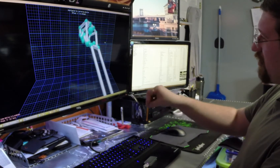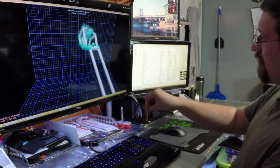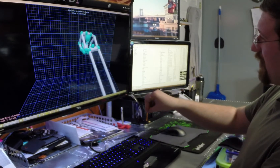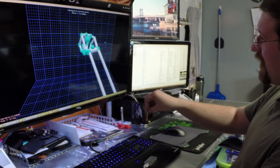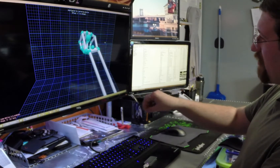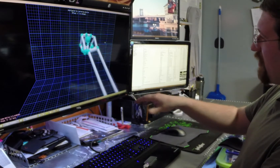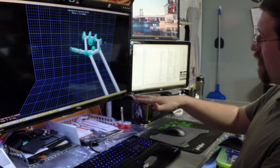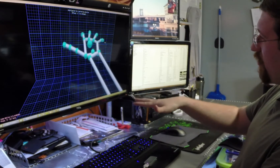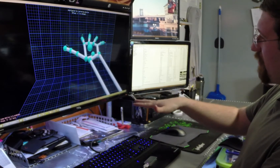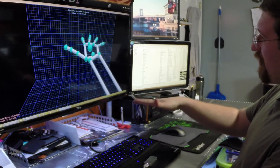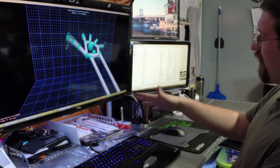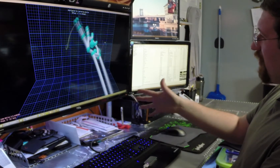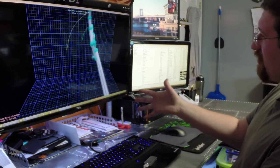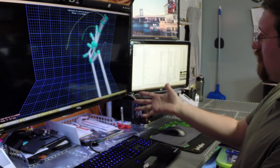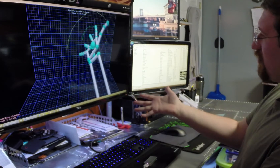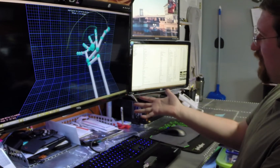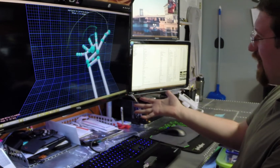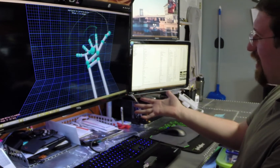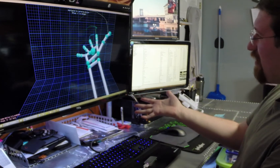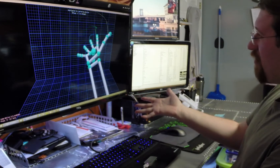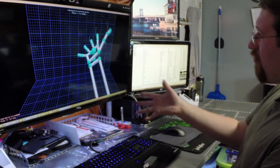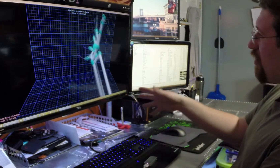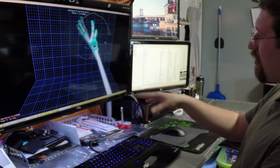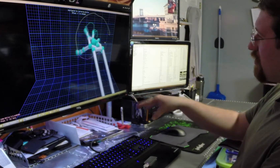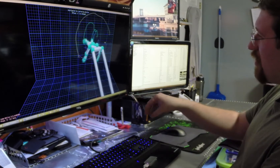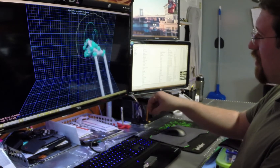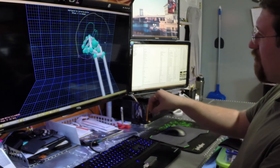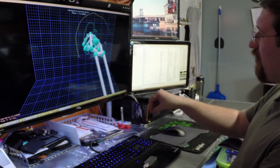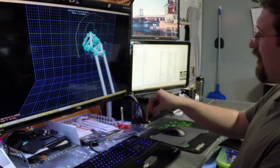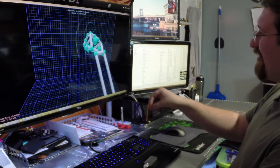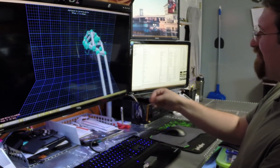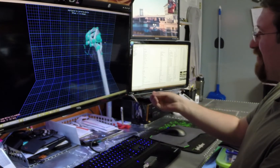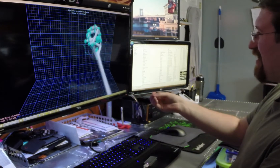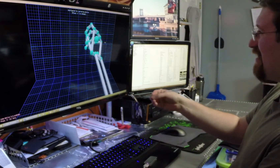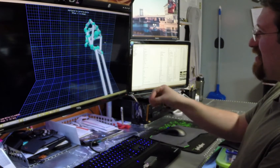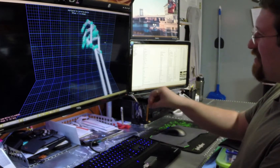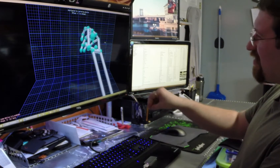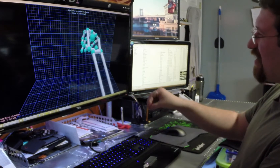If I turn my hand over and open my fingers it works, but it still has some issues